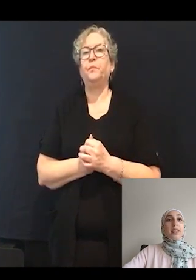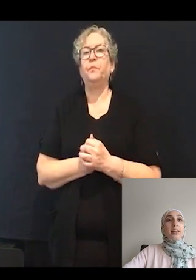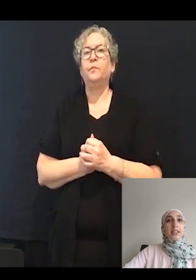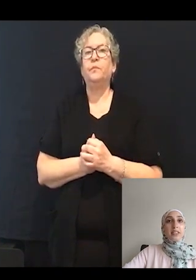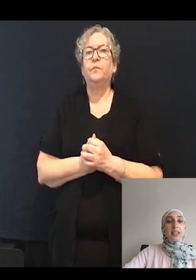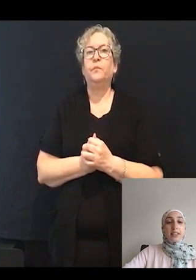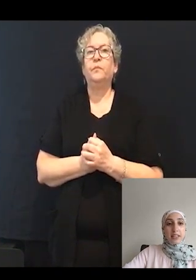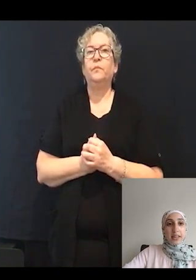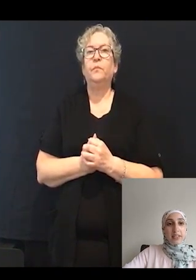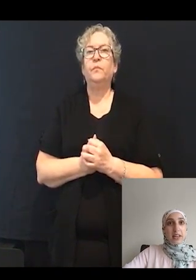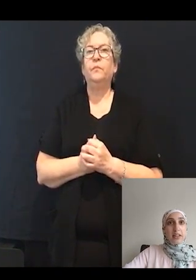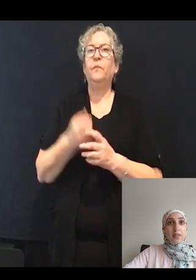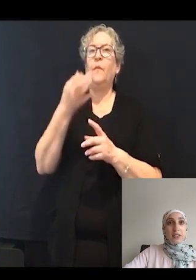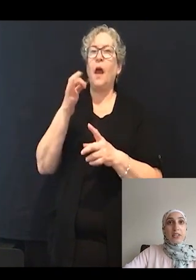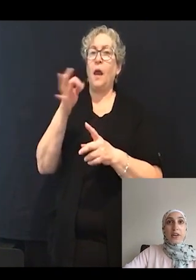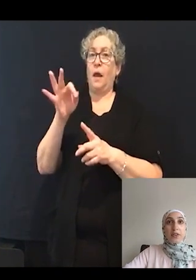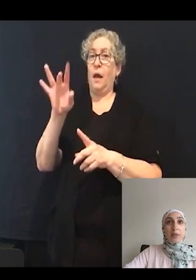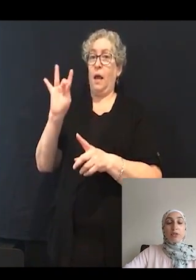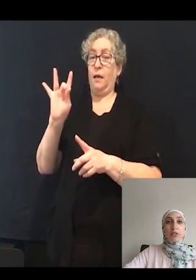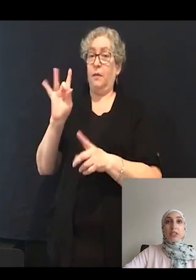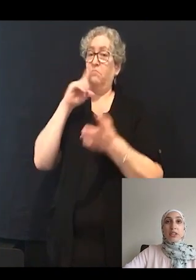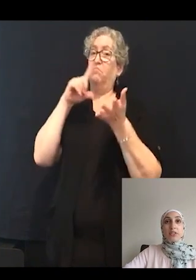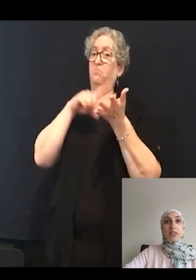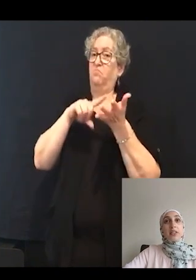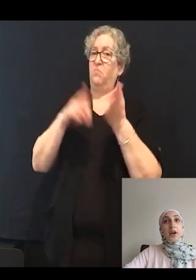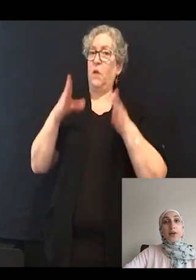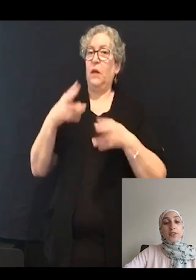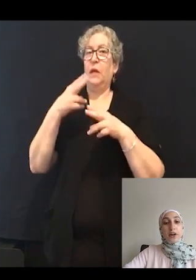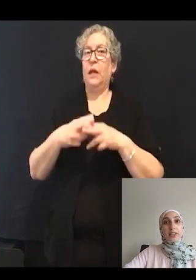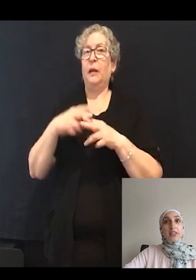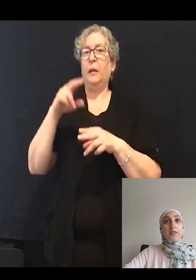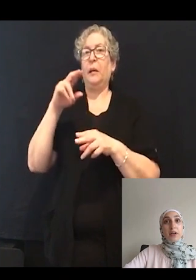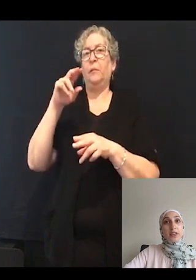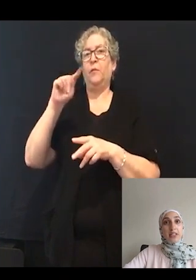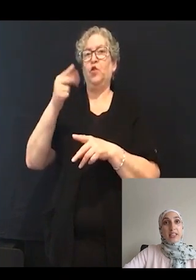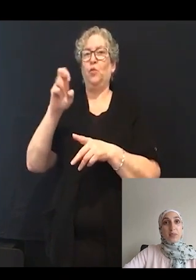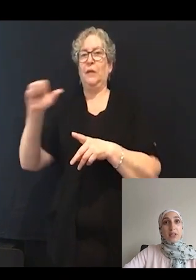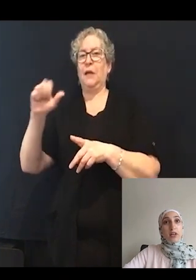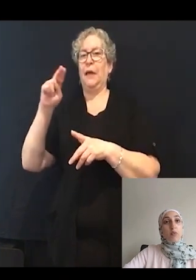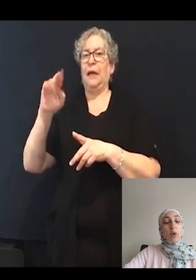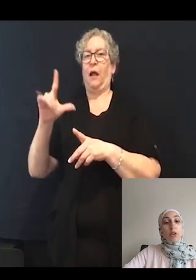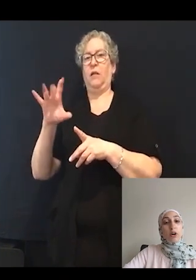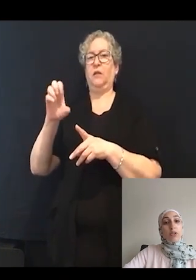In 1998, an investigator named Teresa Nicholson characterized various aspects of what we're called